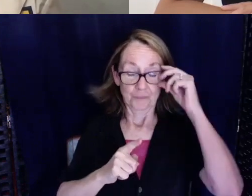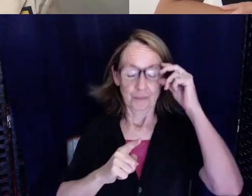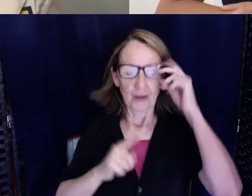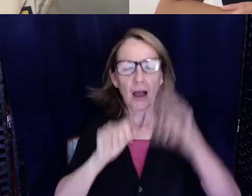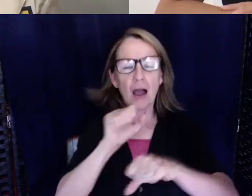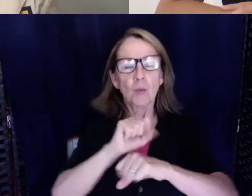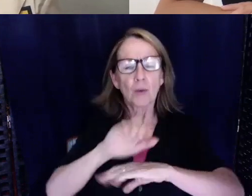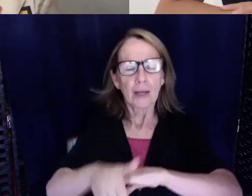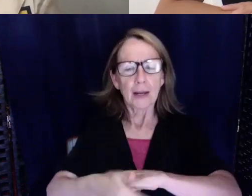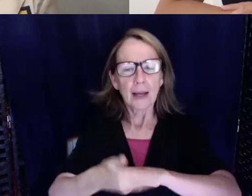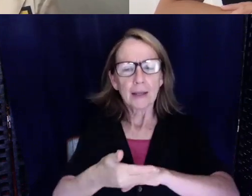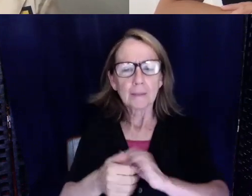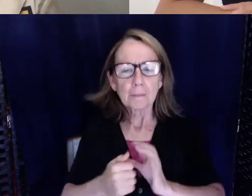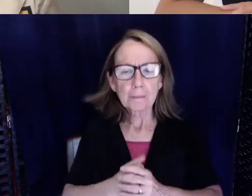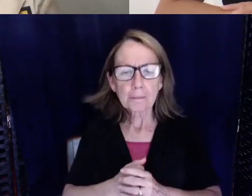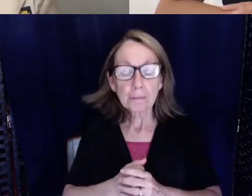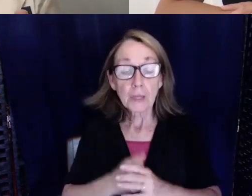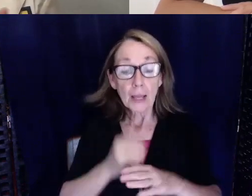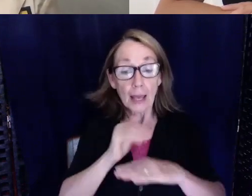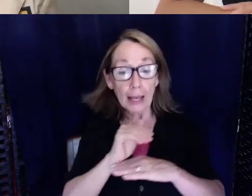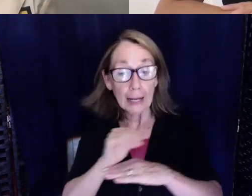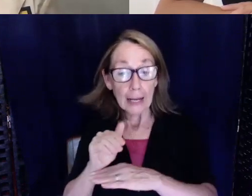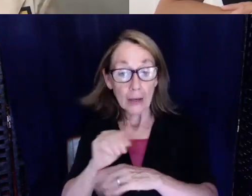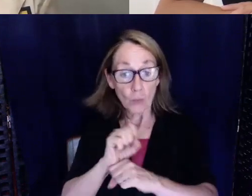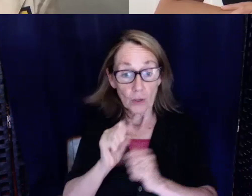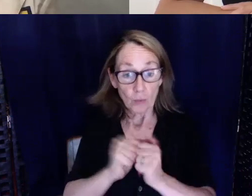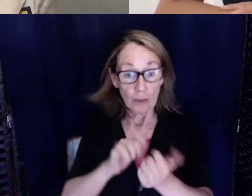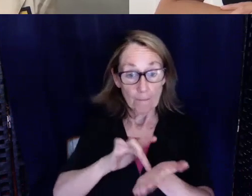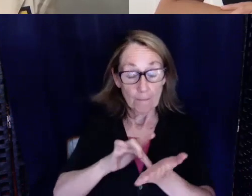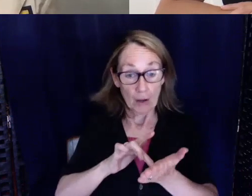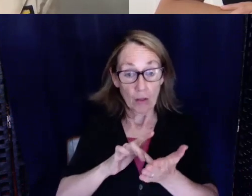most of that time when you work on nights, you're working with medical residents.